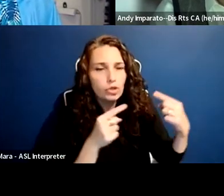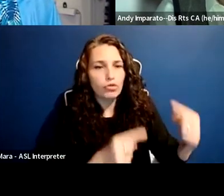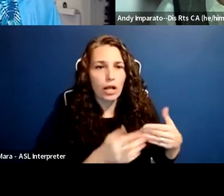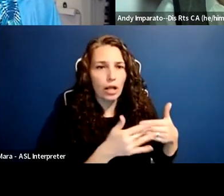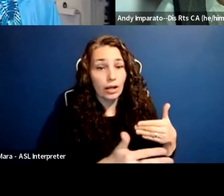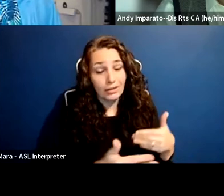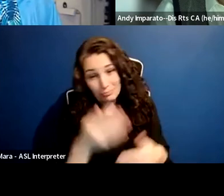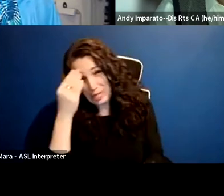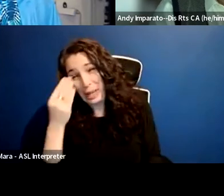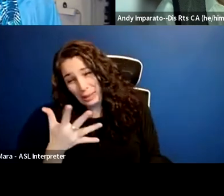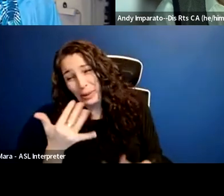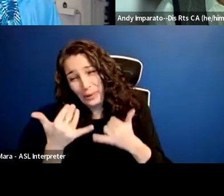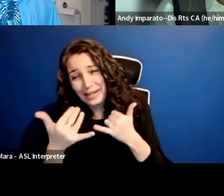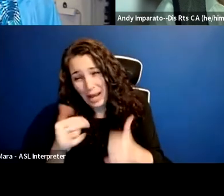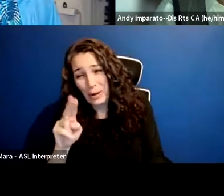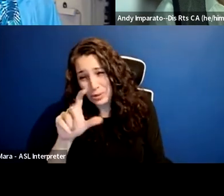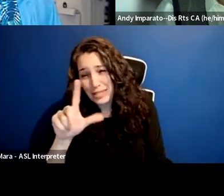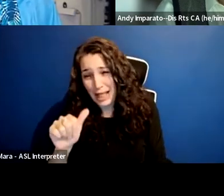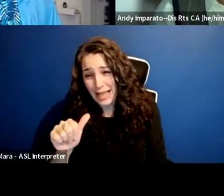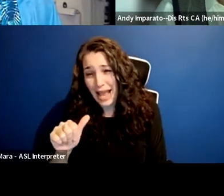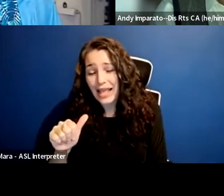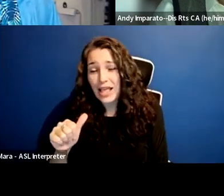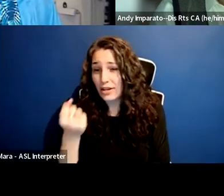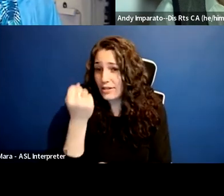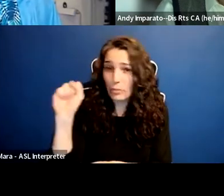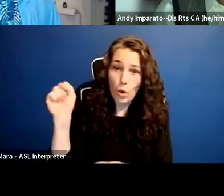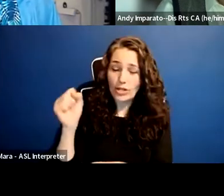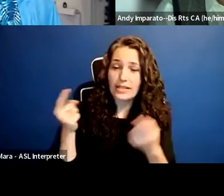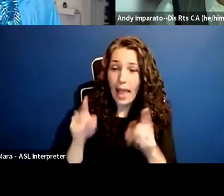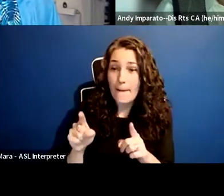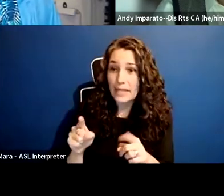as we speak about how quickly the university can reopen